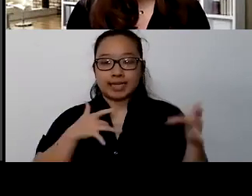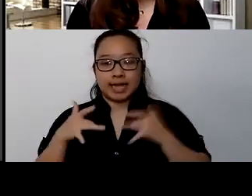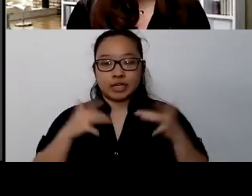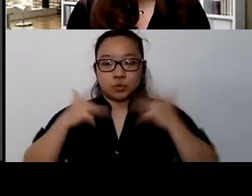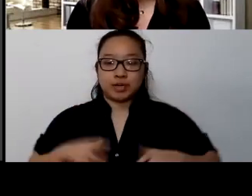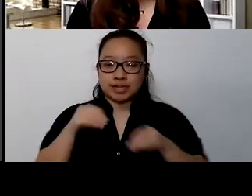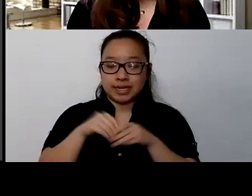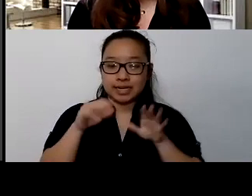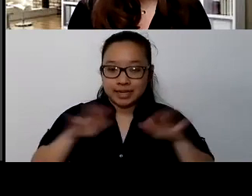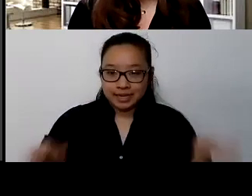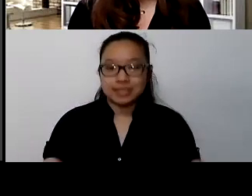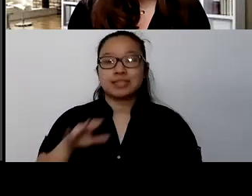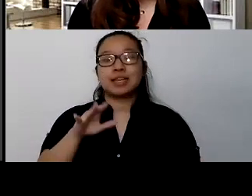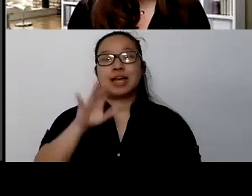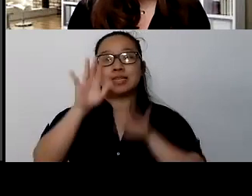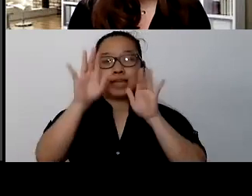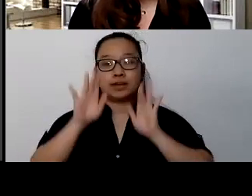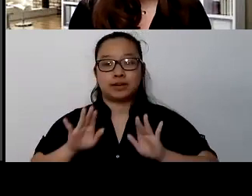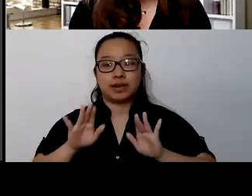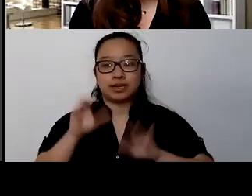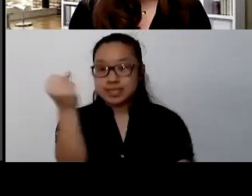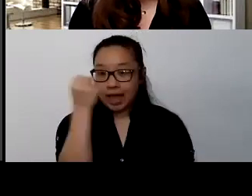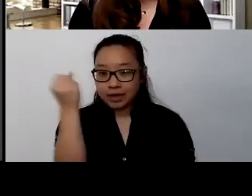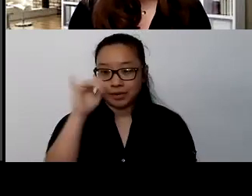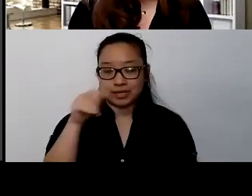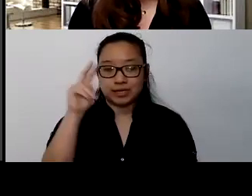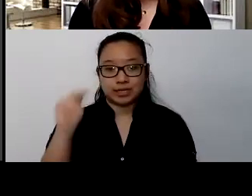January 30th at 10:00 AM. We have more topics in the works,